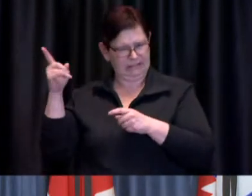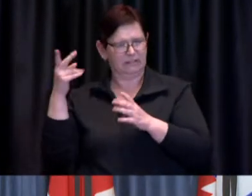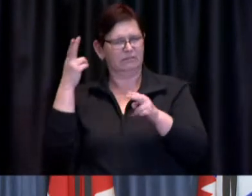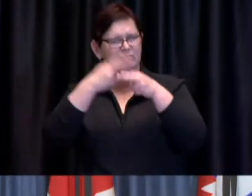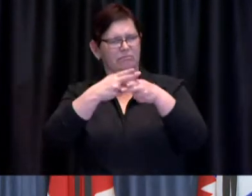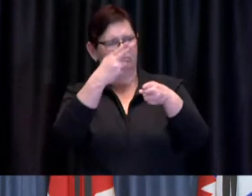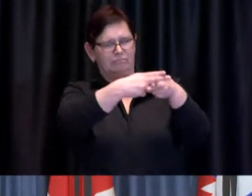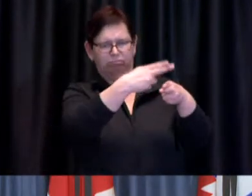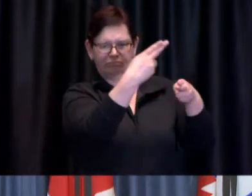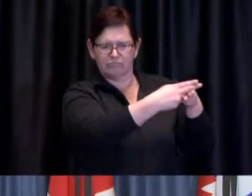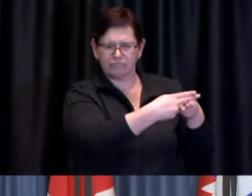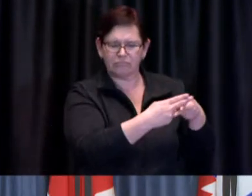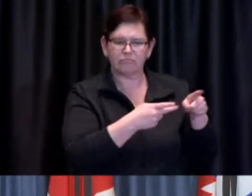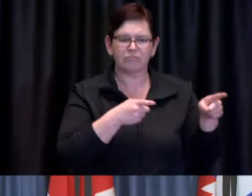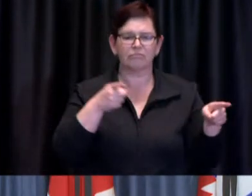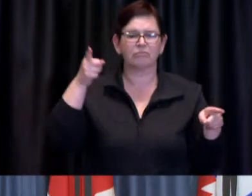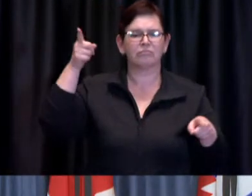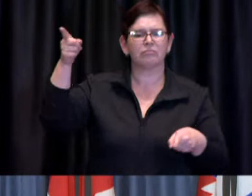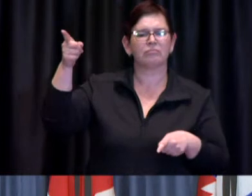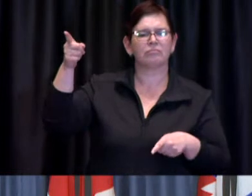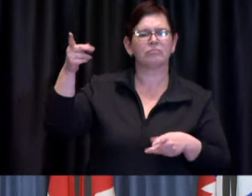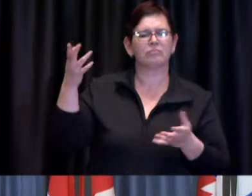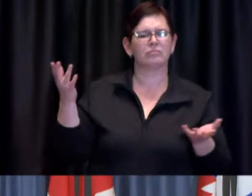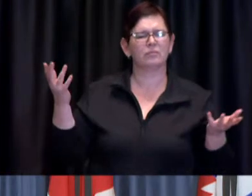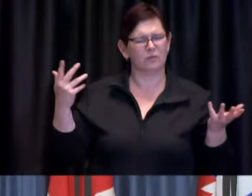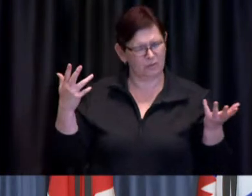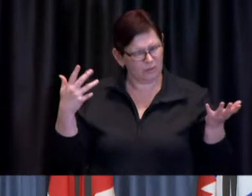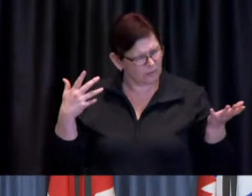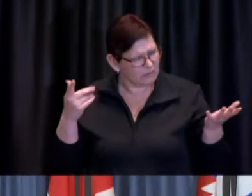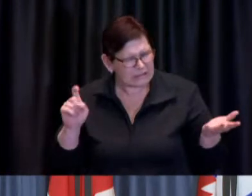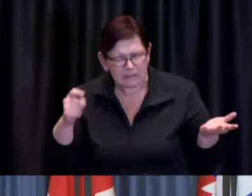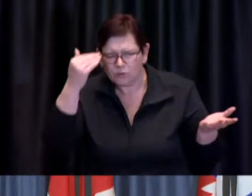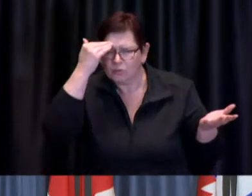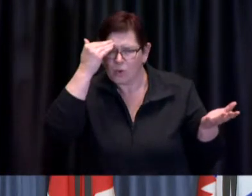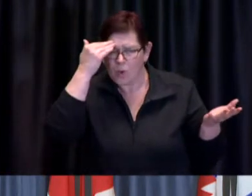really deserve to know right now whether you think there do need to be more restrictions as